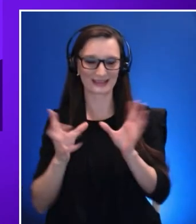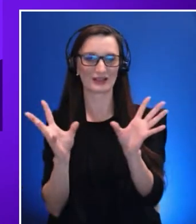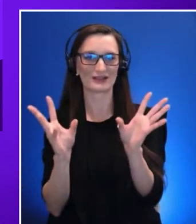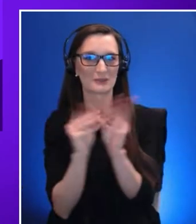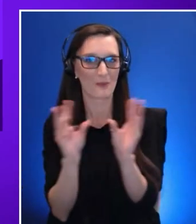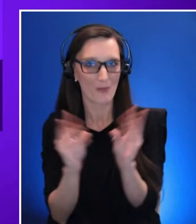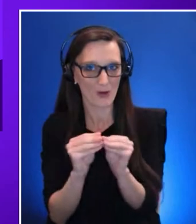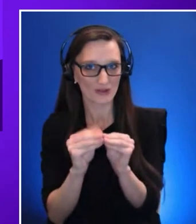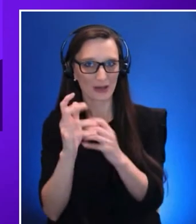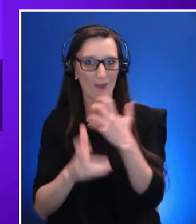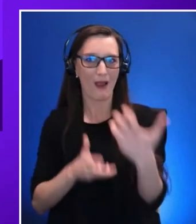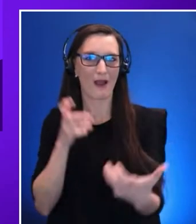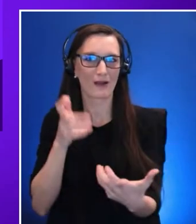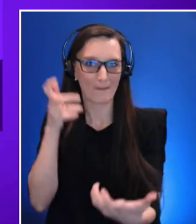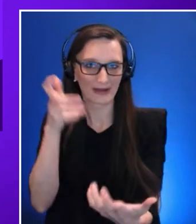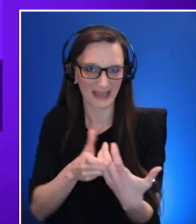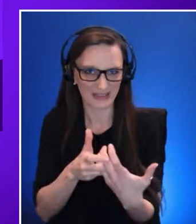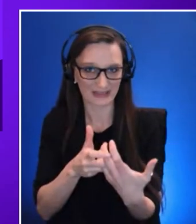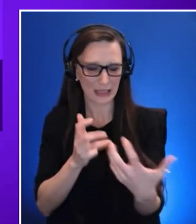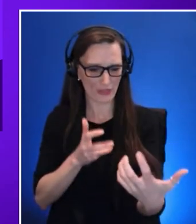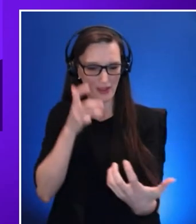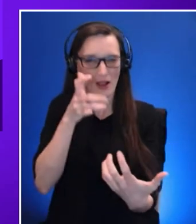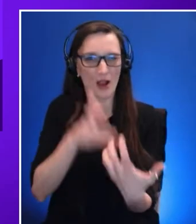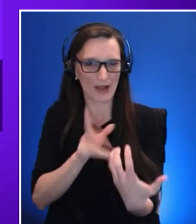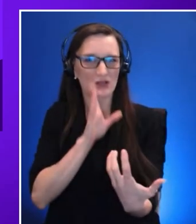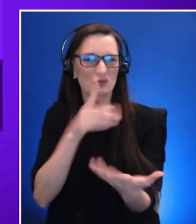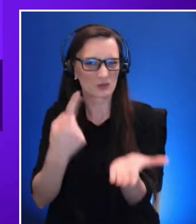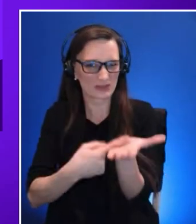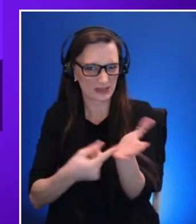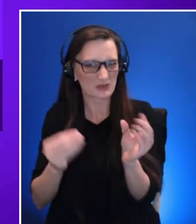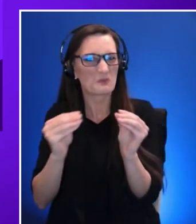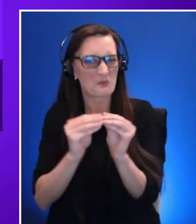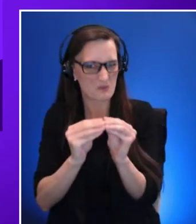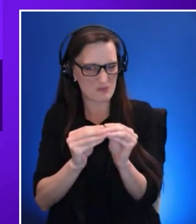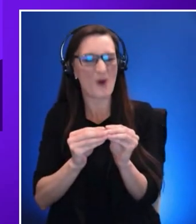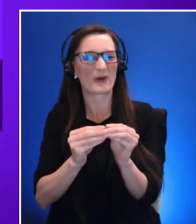coming minutes uh and throughout the two days now I’m going to share a few tips on how to get the